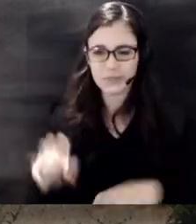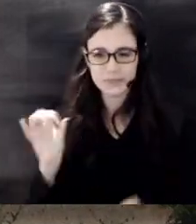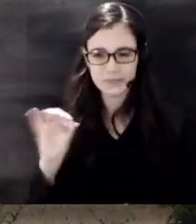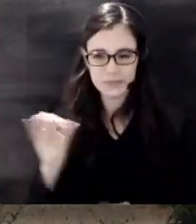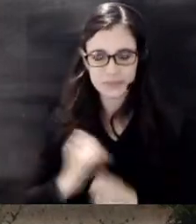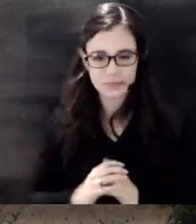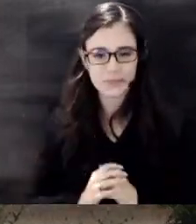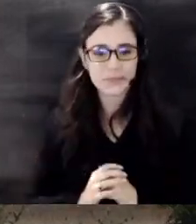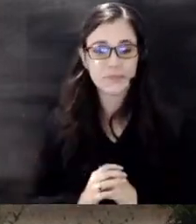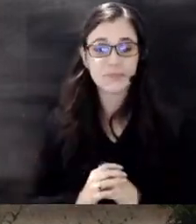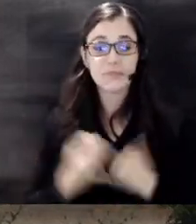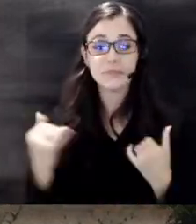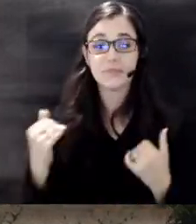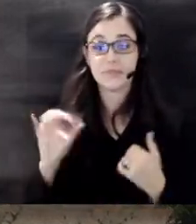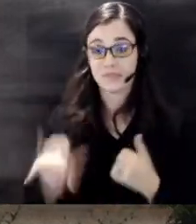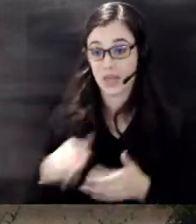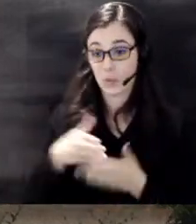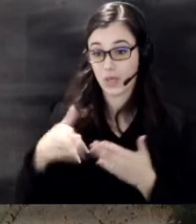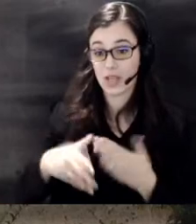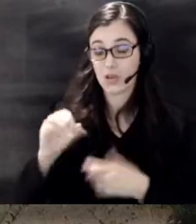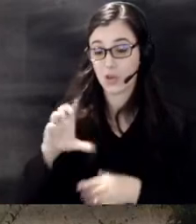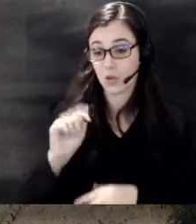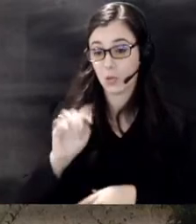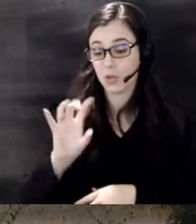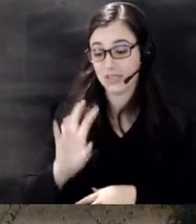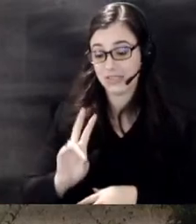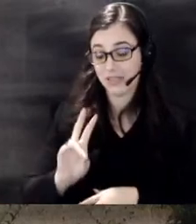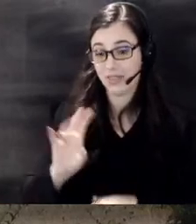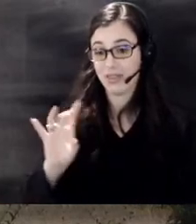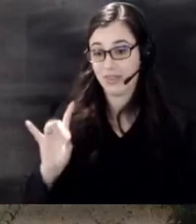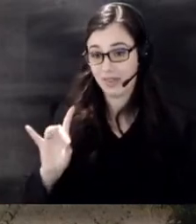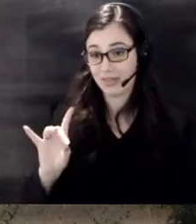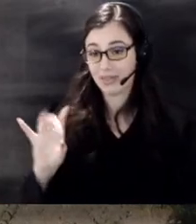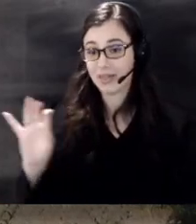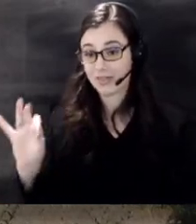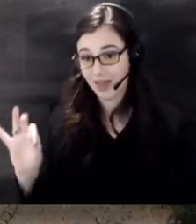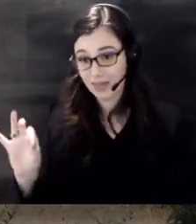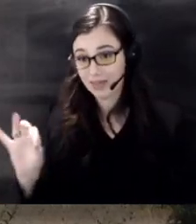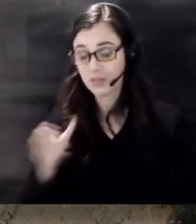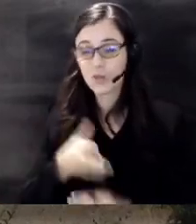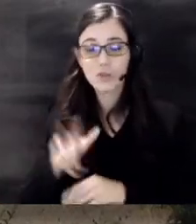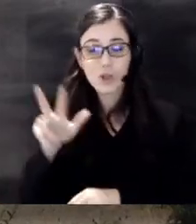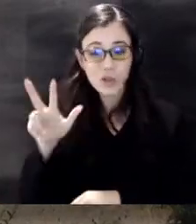this weekend October 7th 8th and 9th over 300 firefighters from all over Kansas and